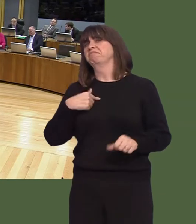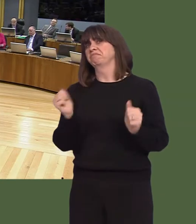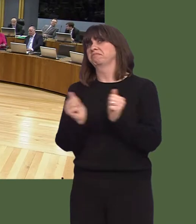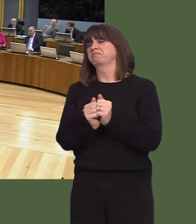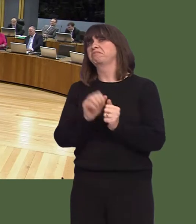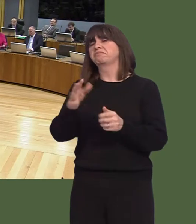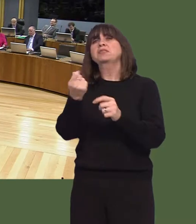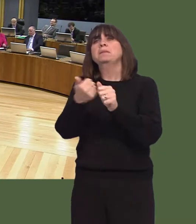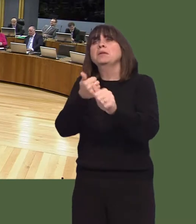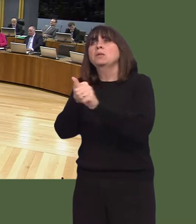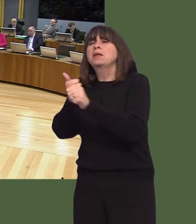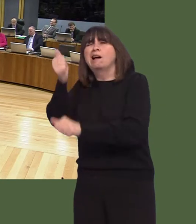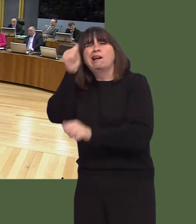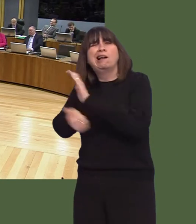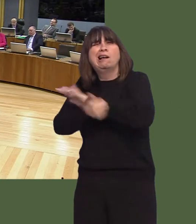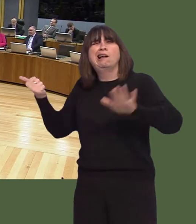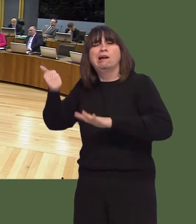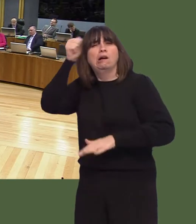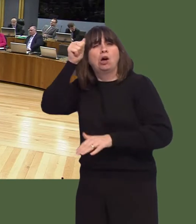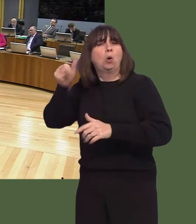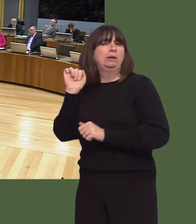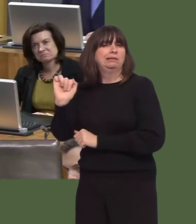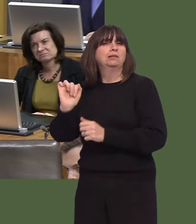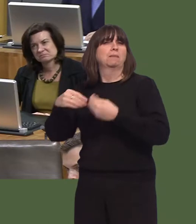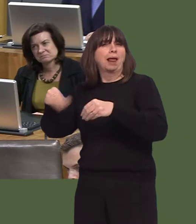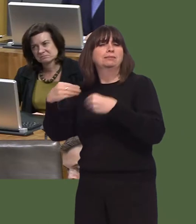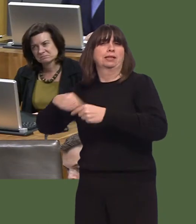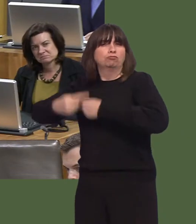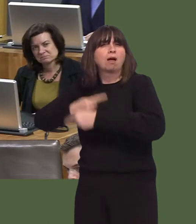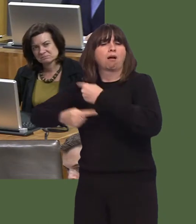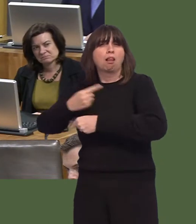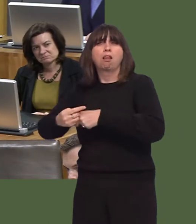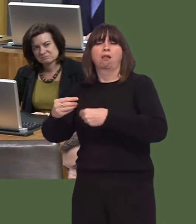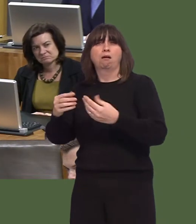with companies who have proven expertise in this area, to make sure that more plastic